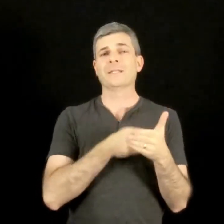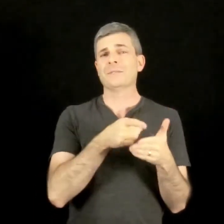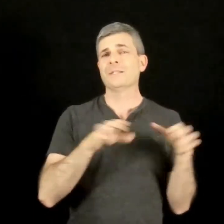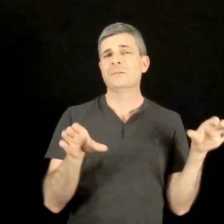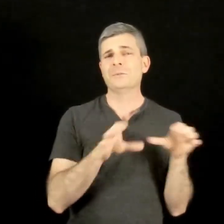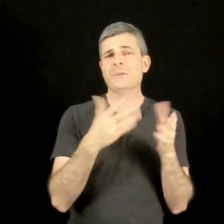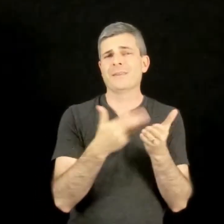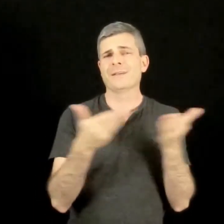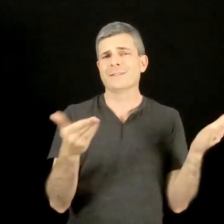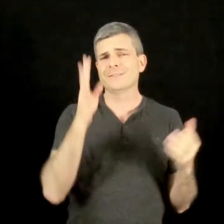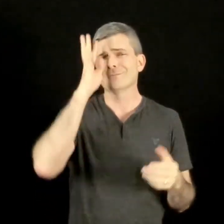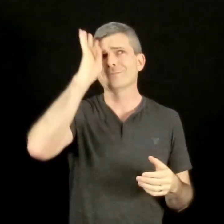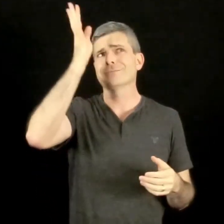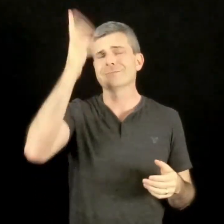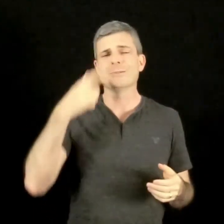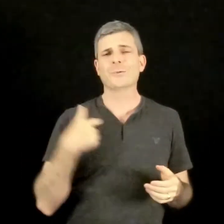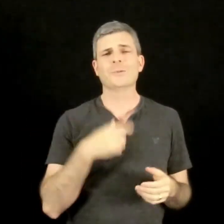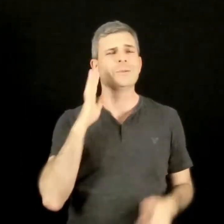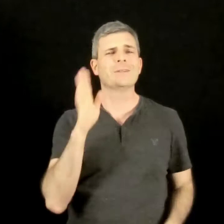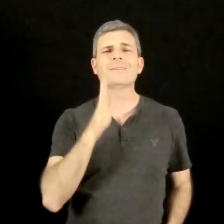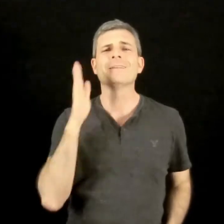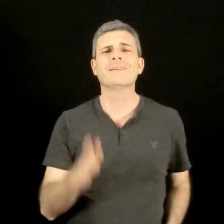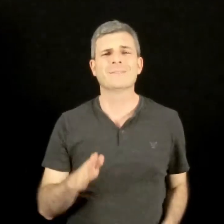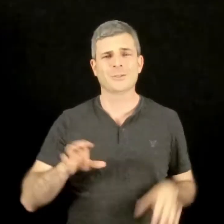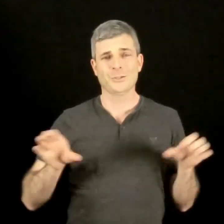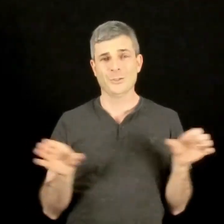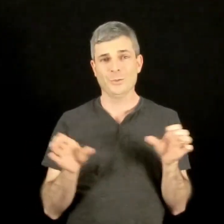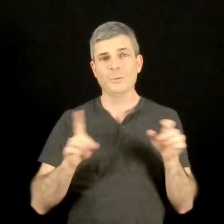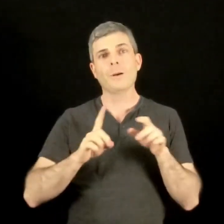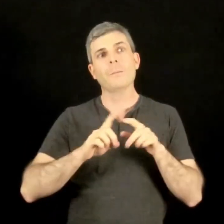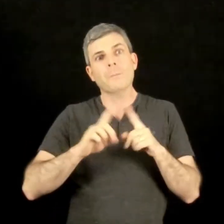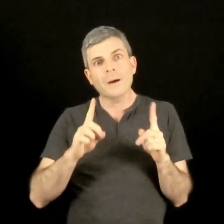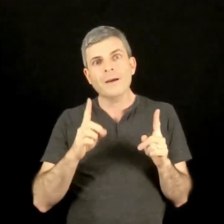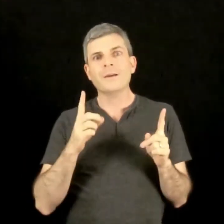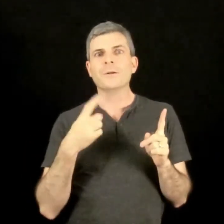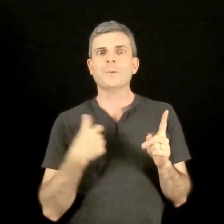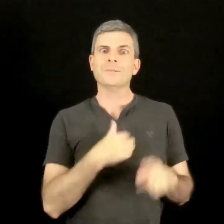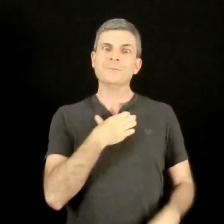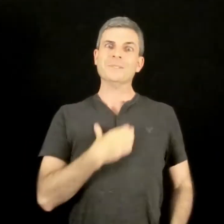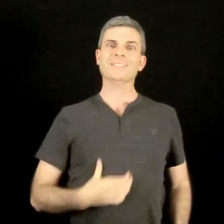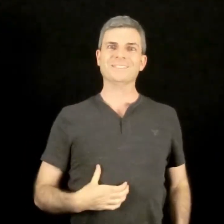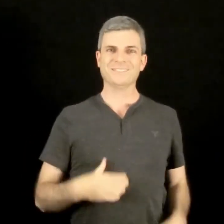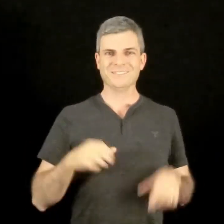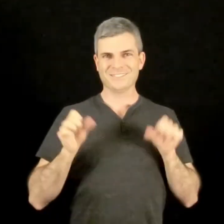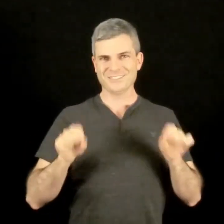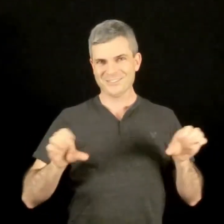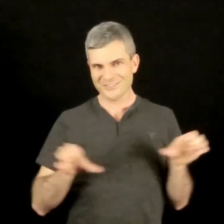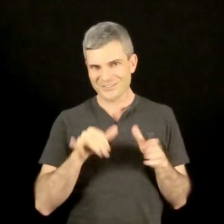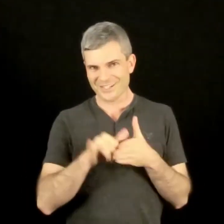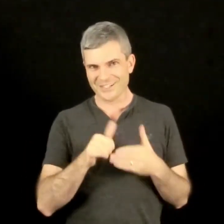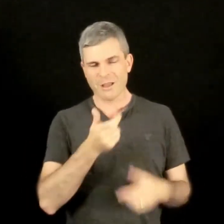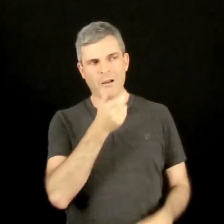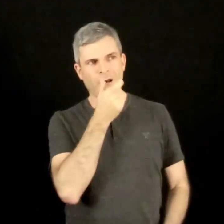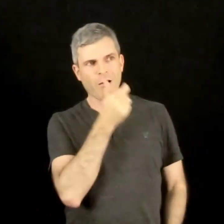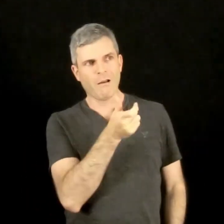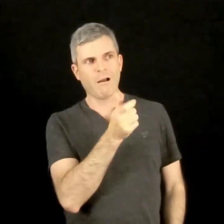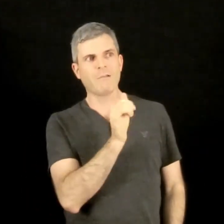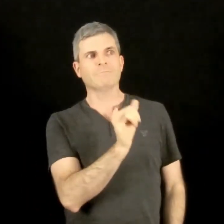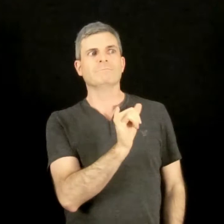Sometimes they do outlandish things we would never do, but we wish we could do.